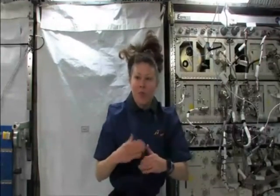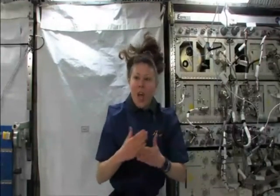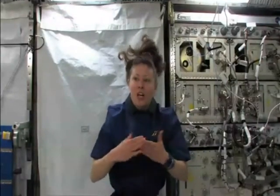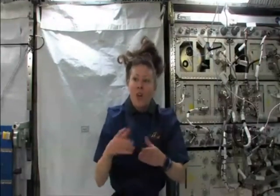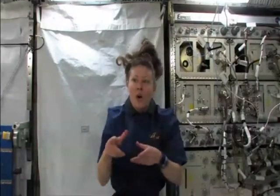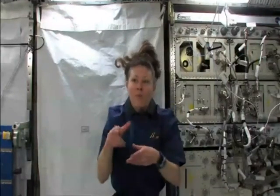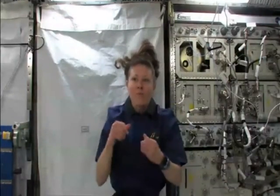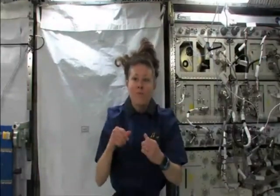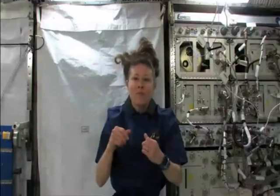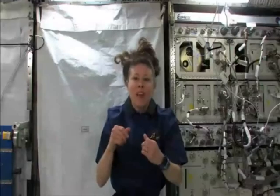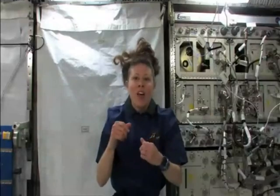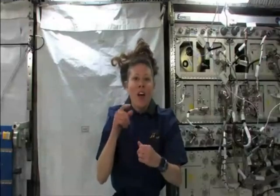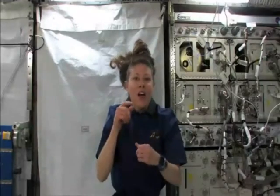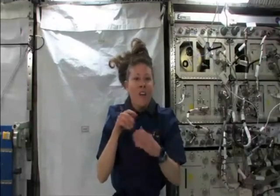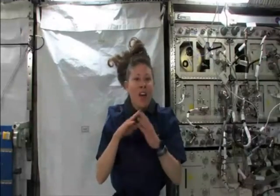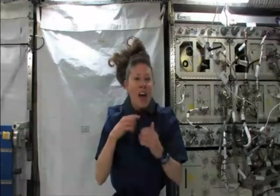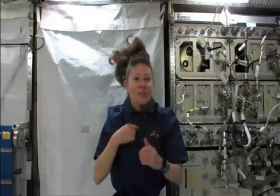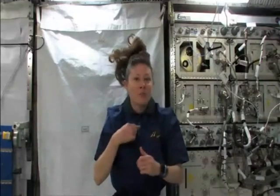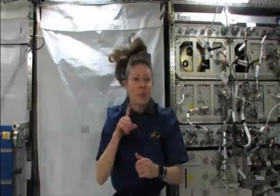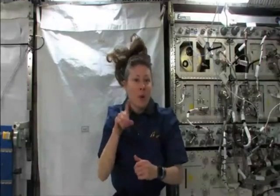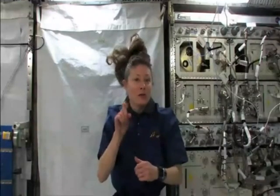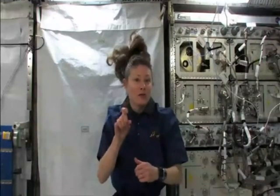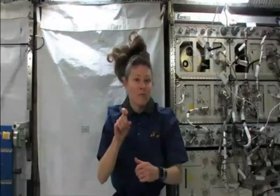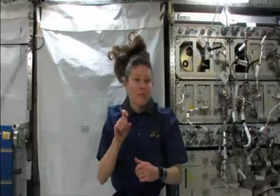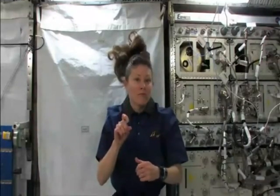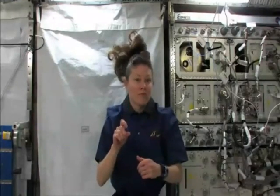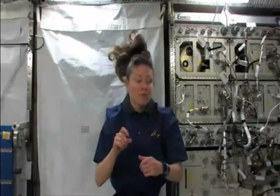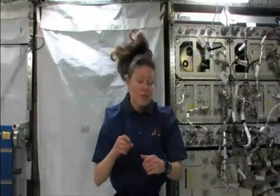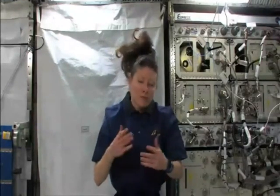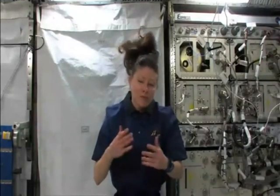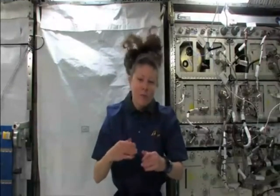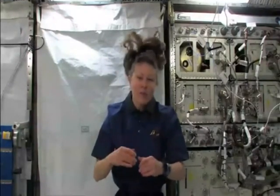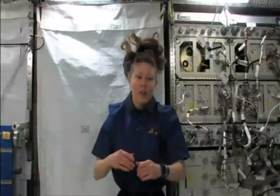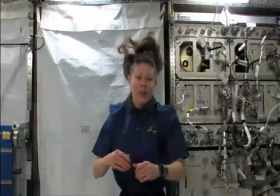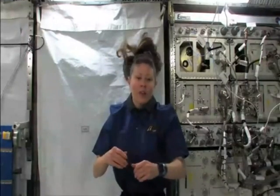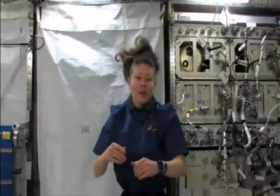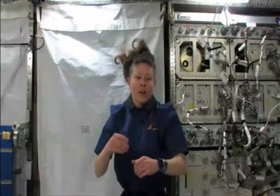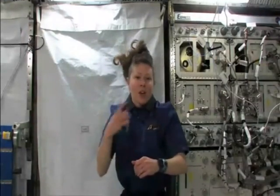Now some quick questions people asked me